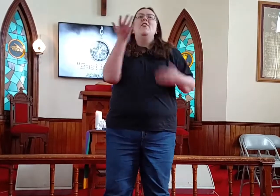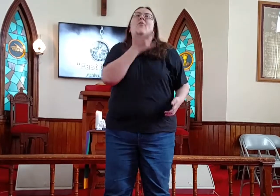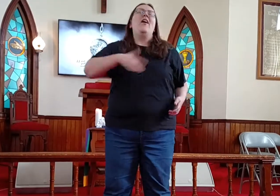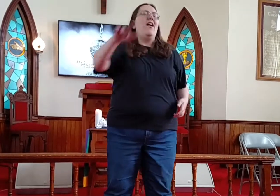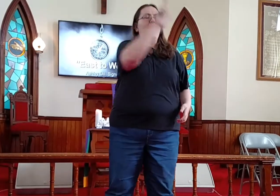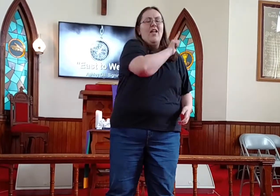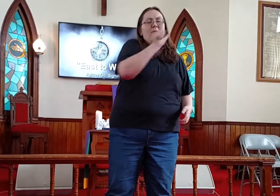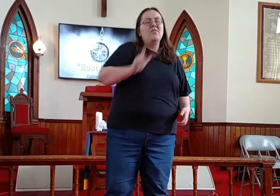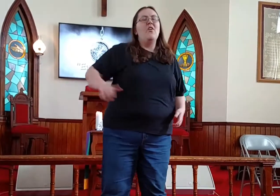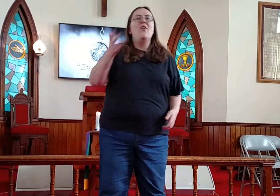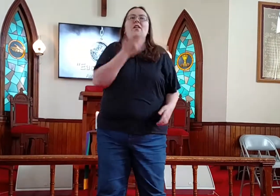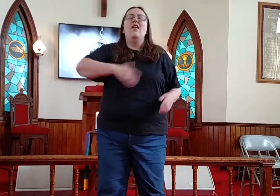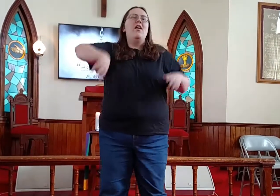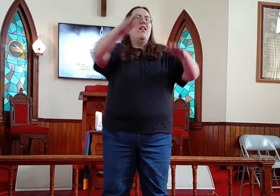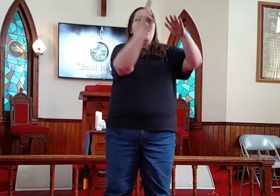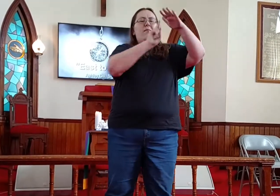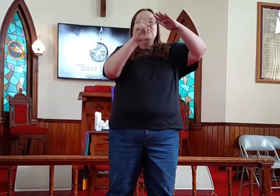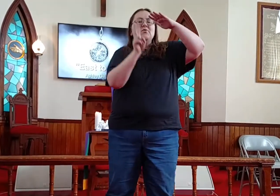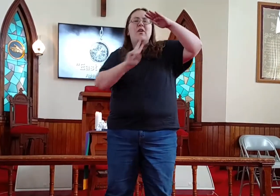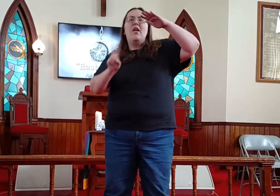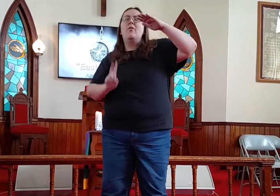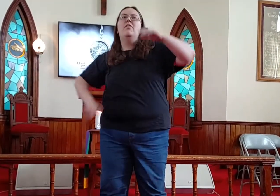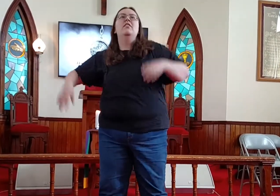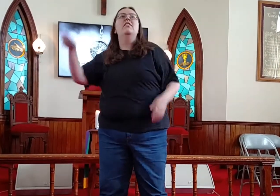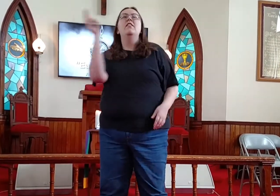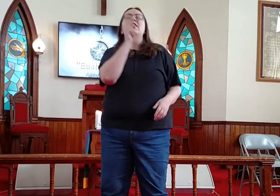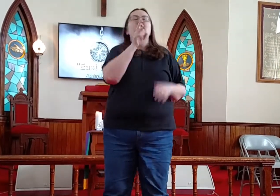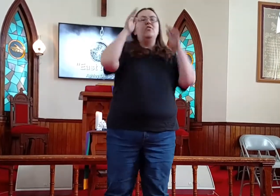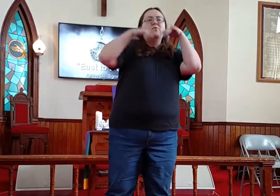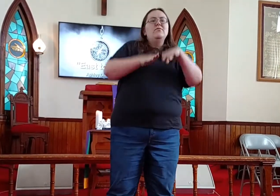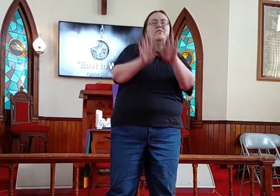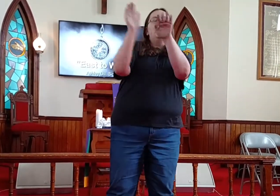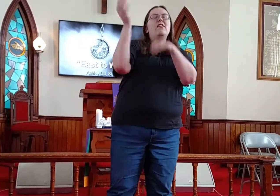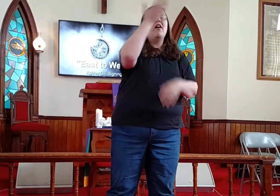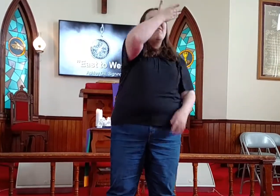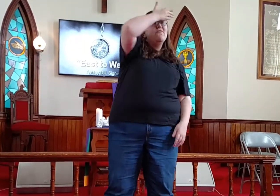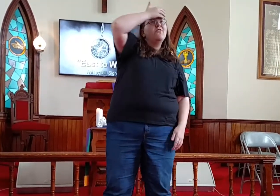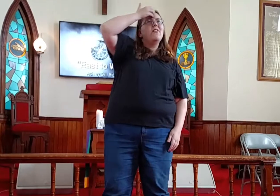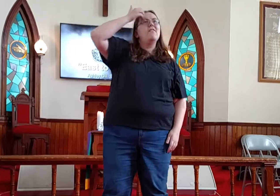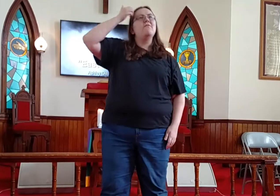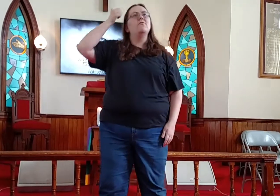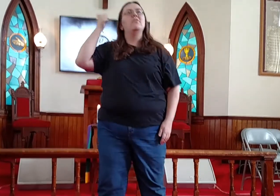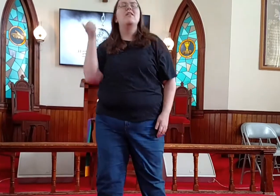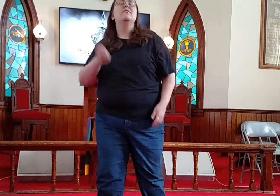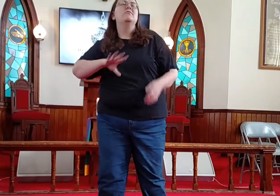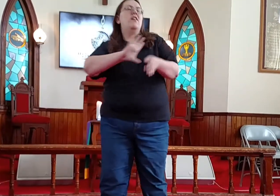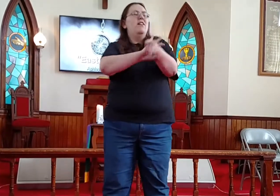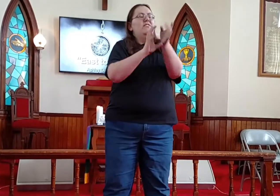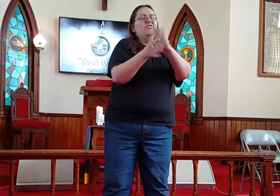Here I am, Lord, and I'm drowning In your sea of forgetfulness